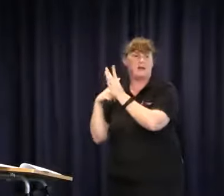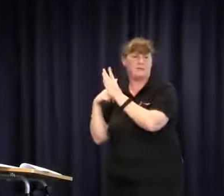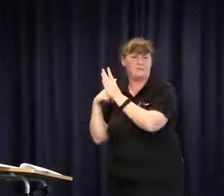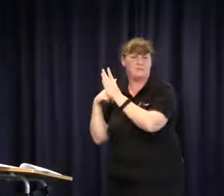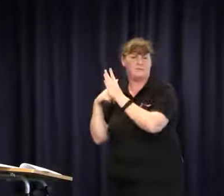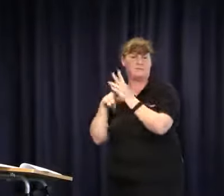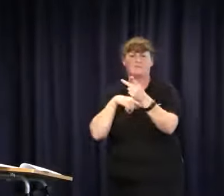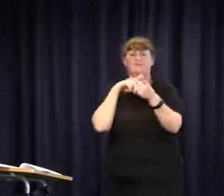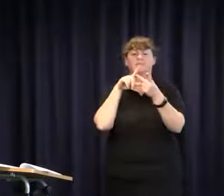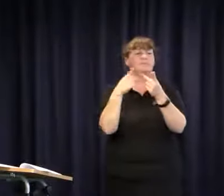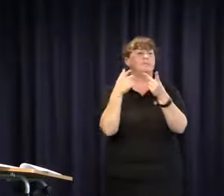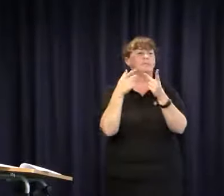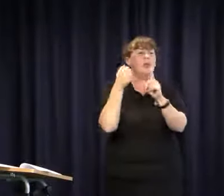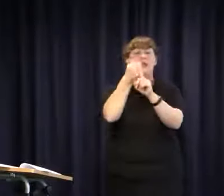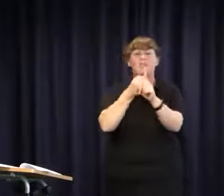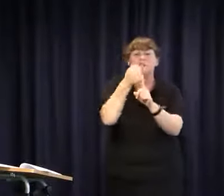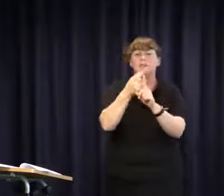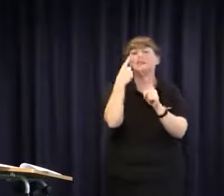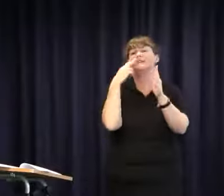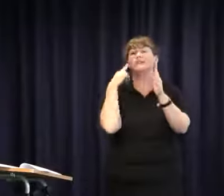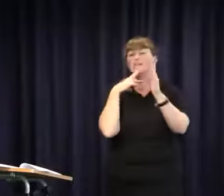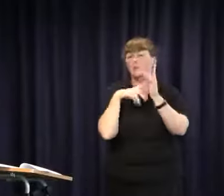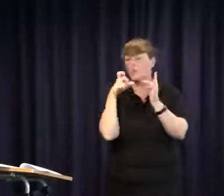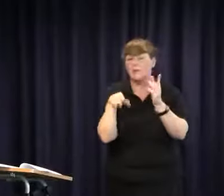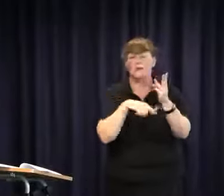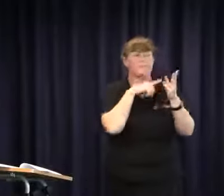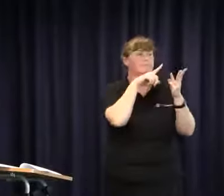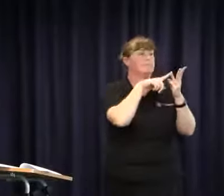organisation to lead that. So for interpreting it would be ASLIA Victoria. For advocacy you